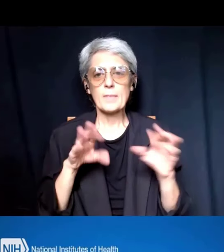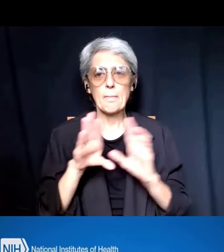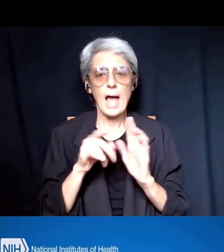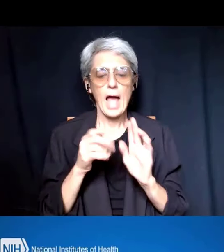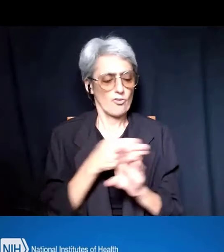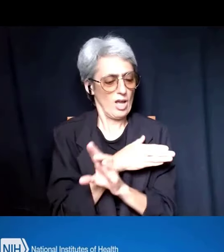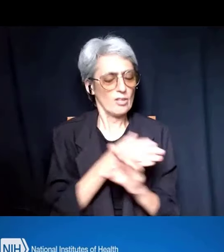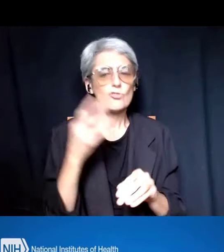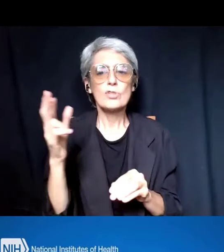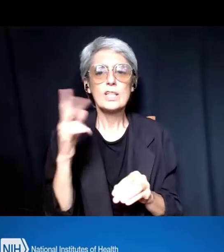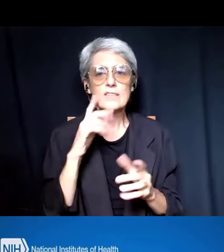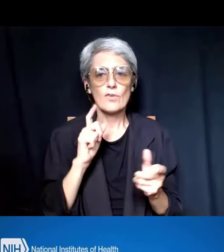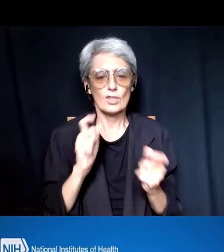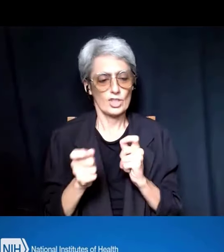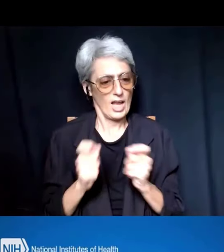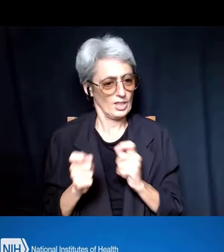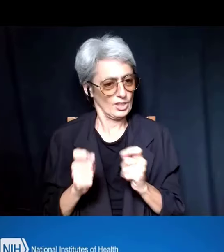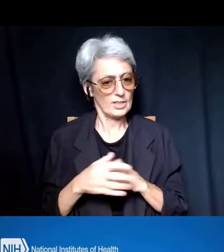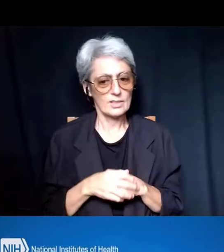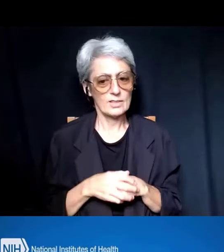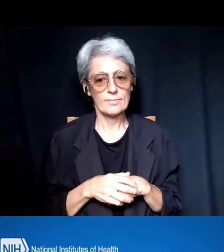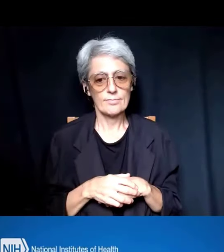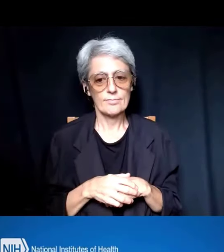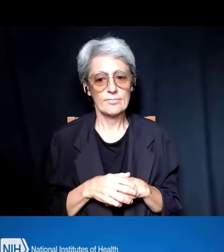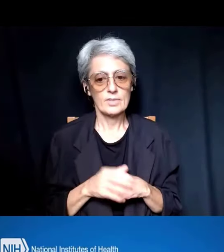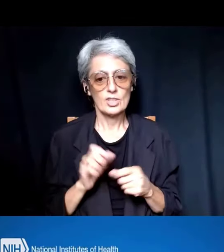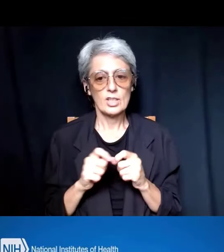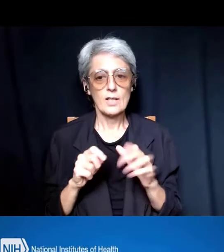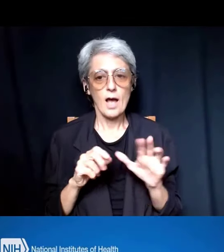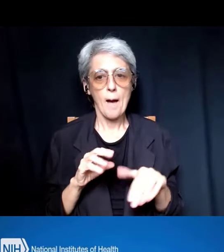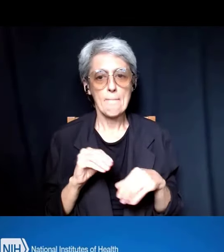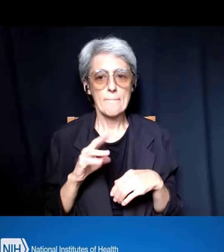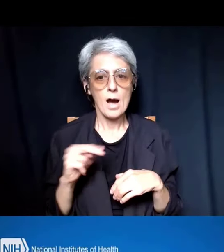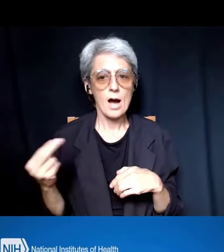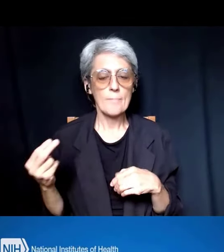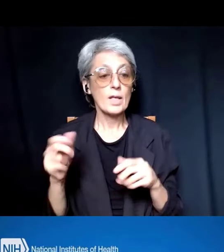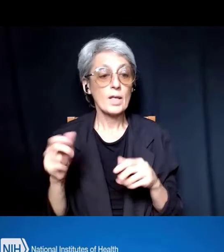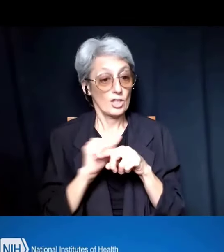for changes to the training grants here at the NIH.